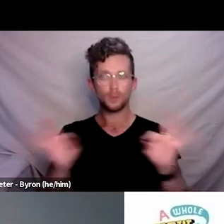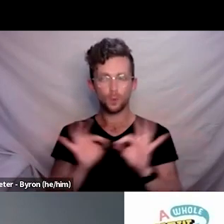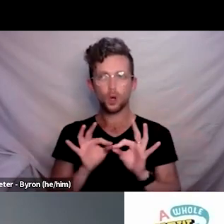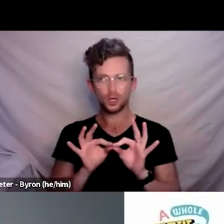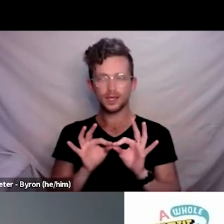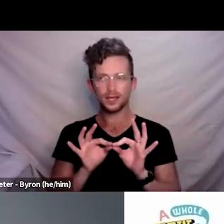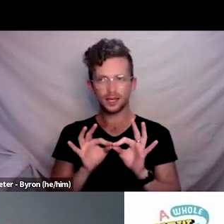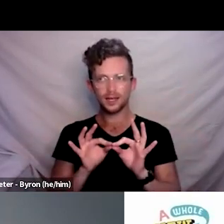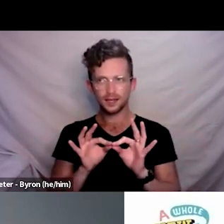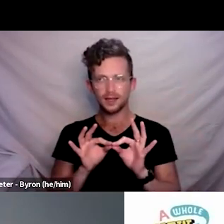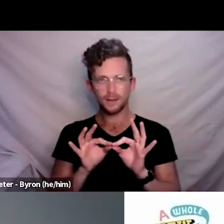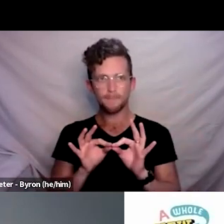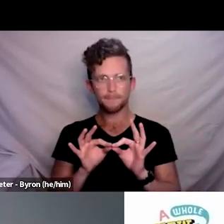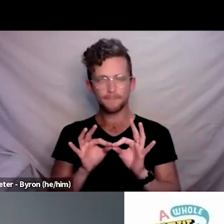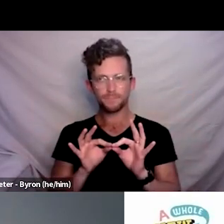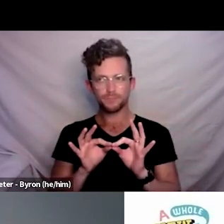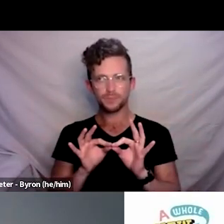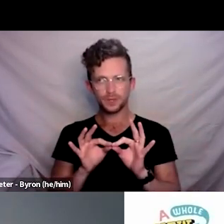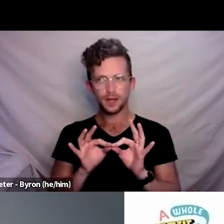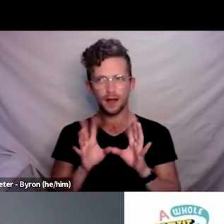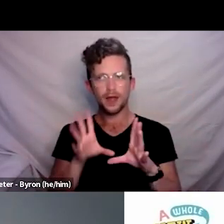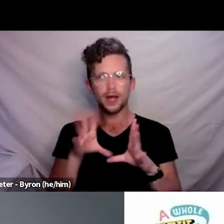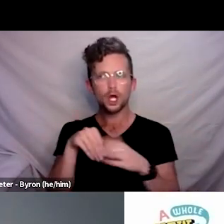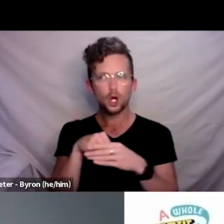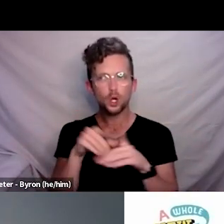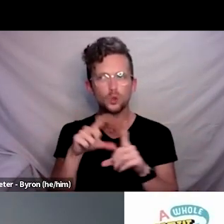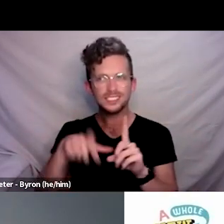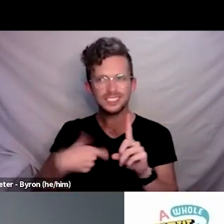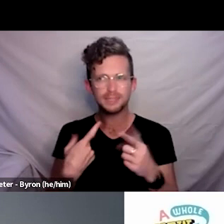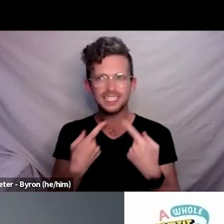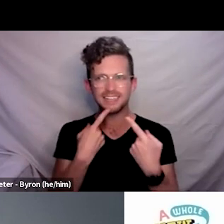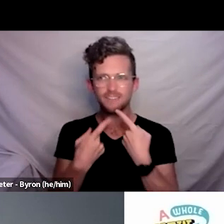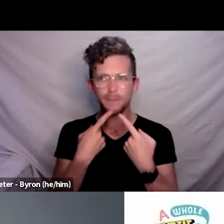includes disability information and a disability lens on everything.